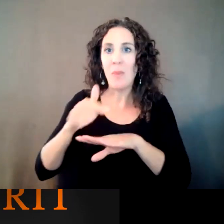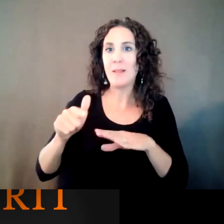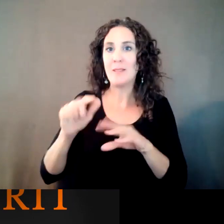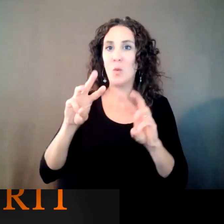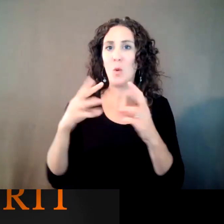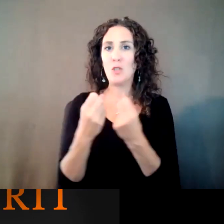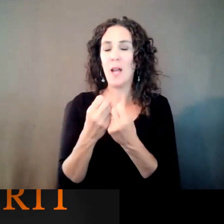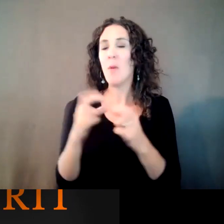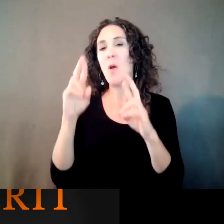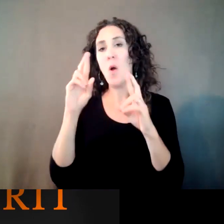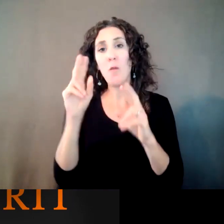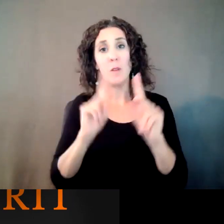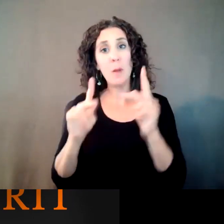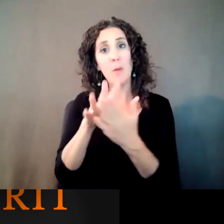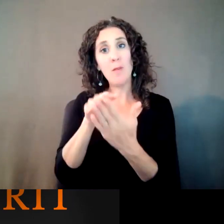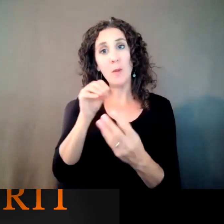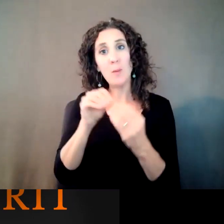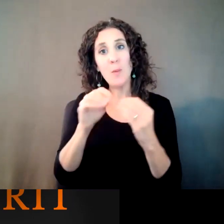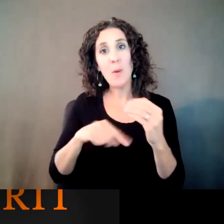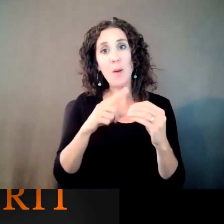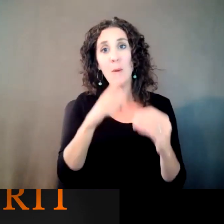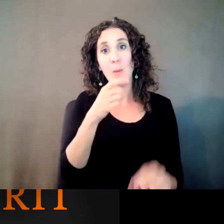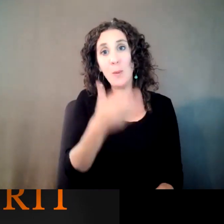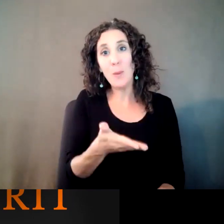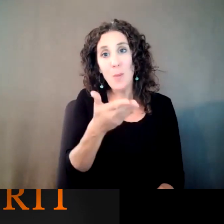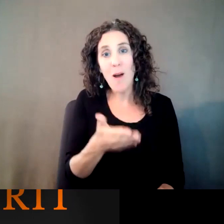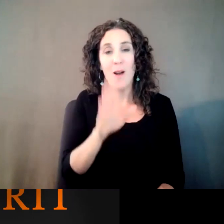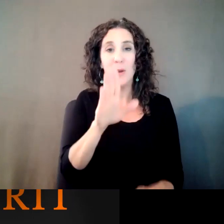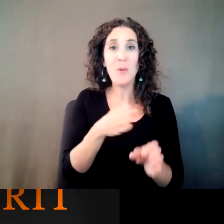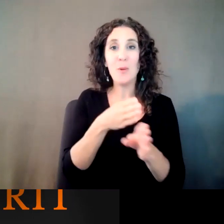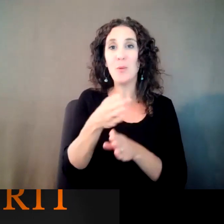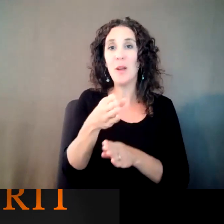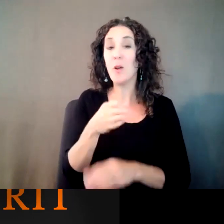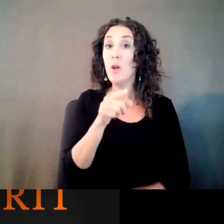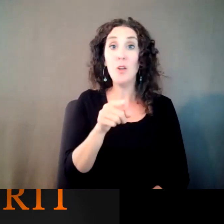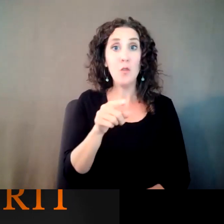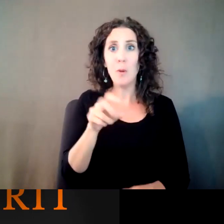about kind of your life and your career path. And you've been kind of all over the place,